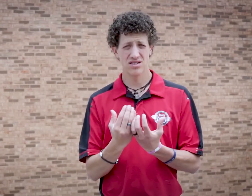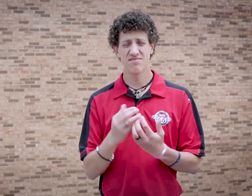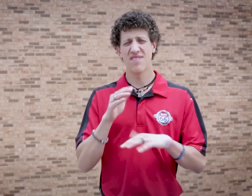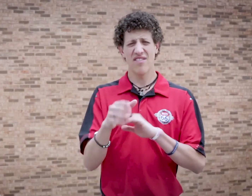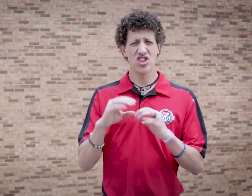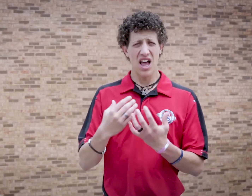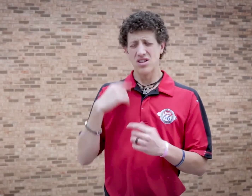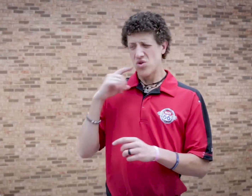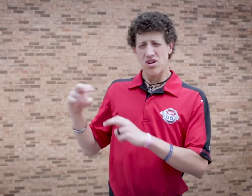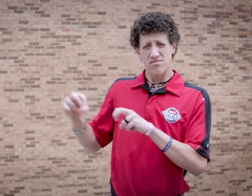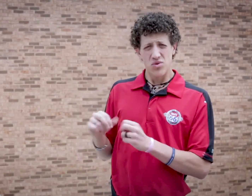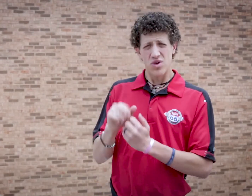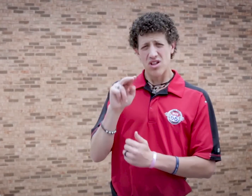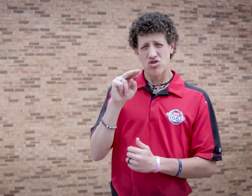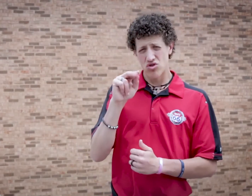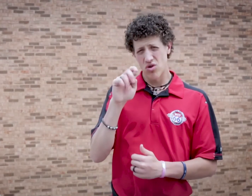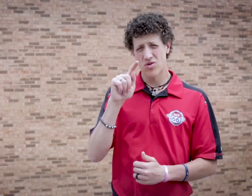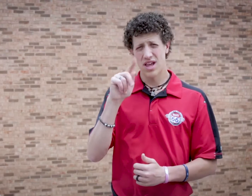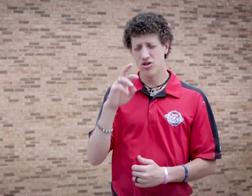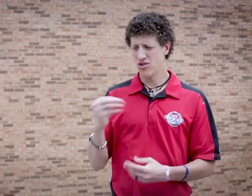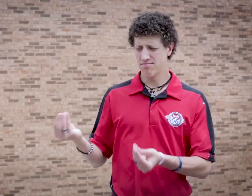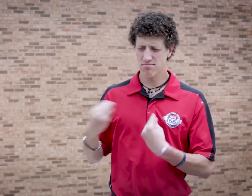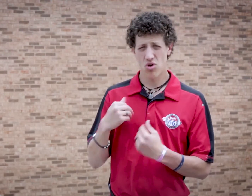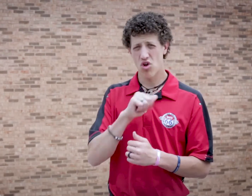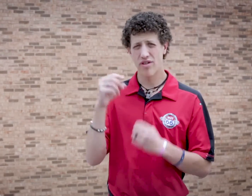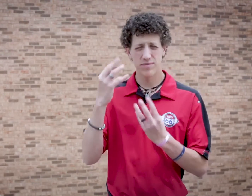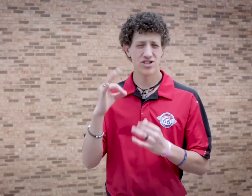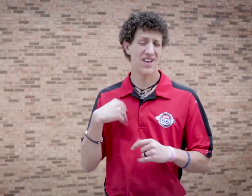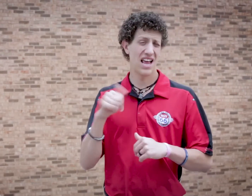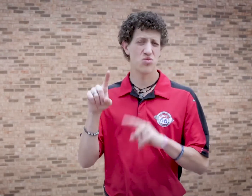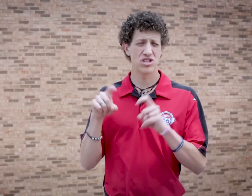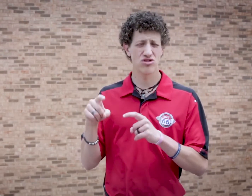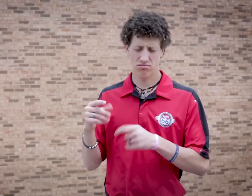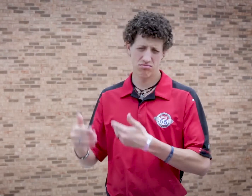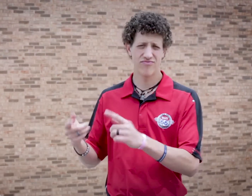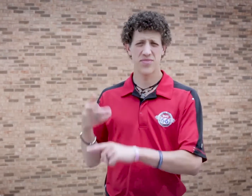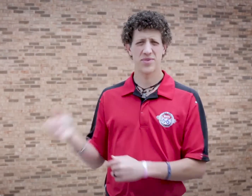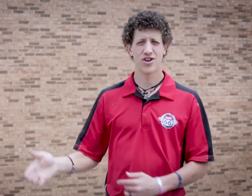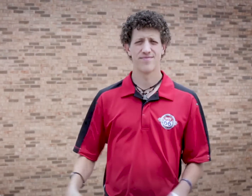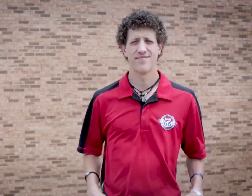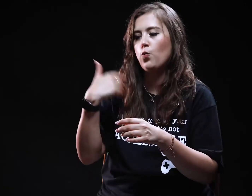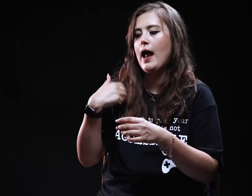After class, the note taker would give me all of the notes. And if I had any questions, I could go from there.